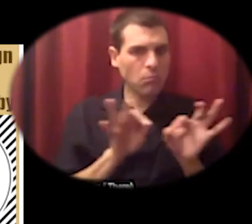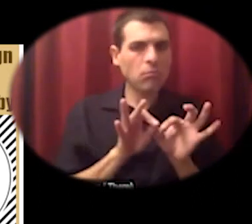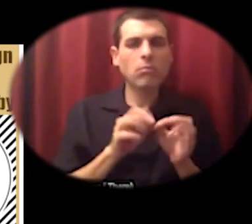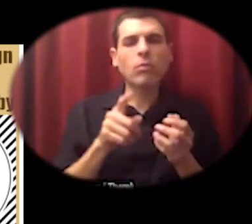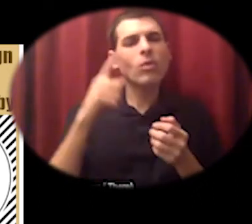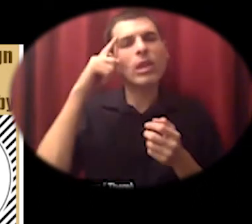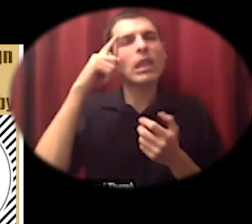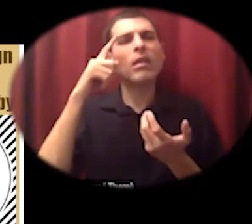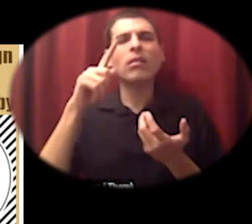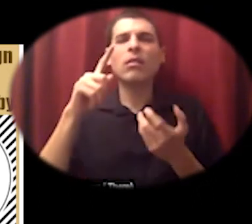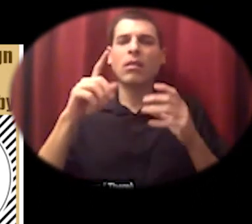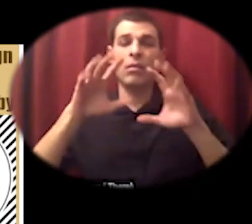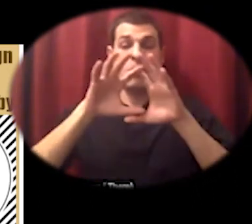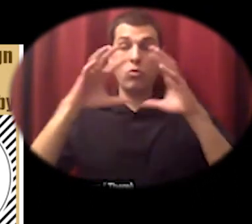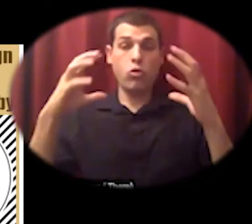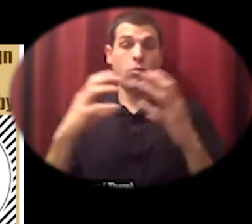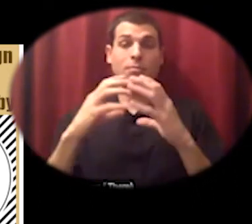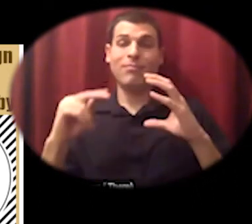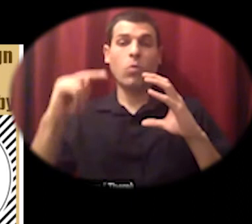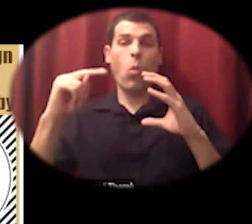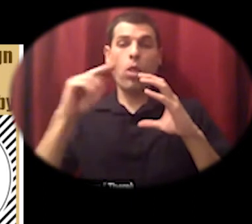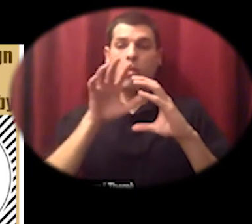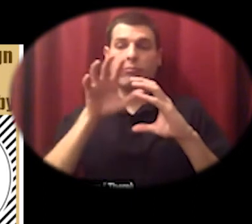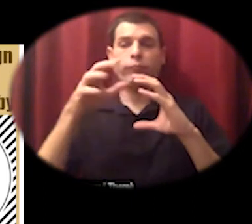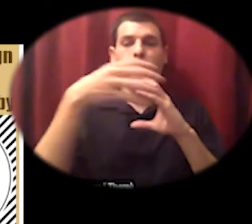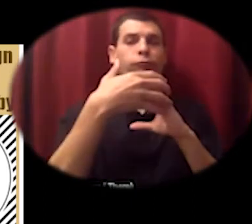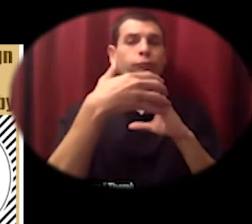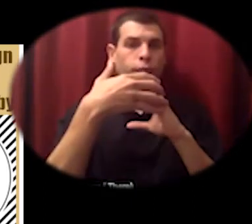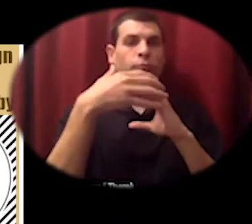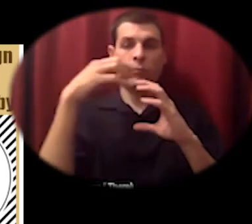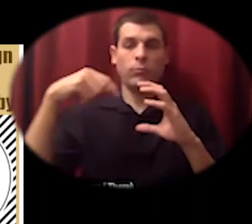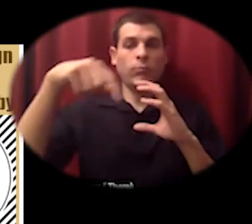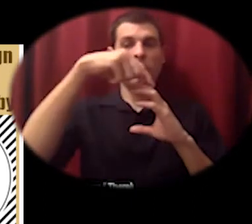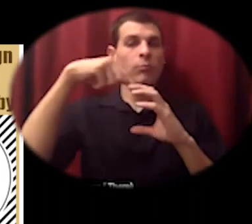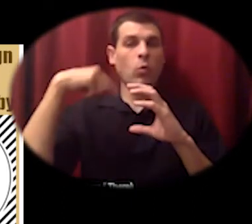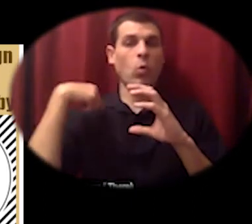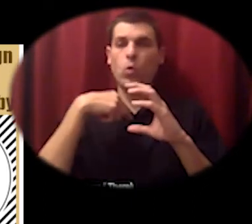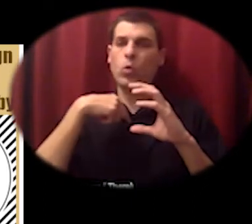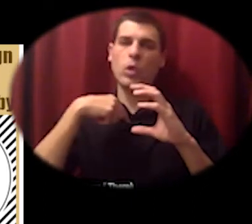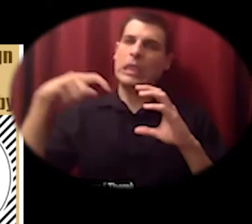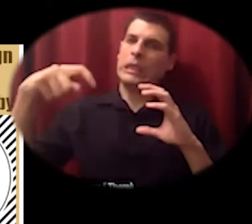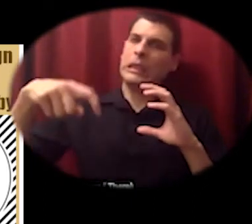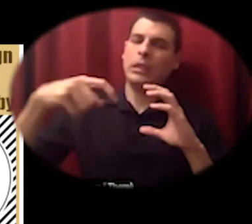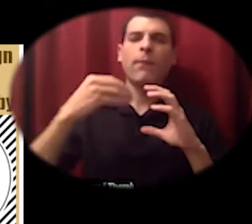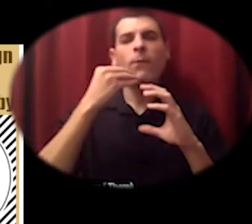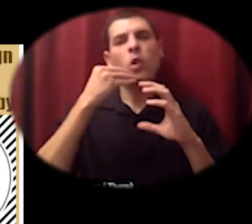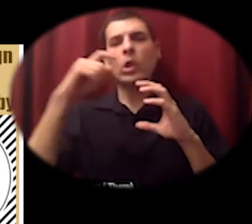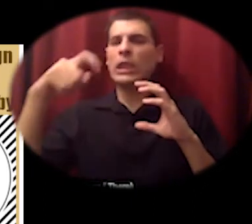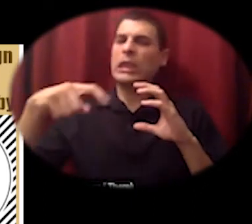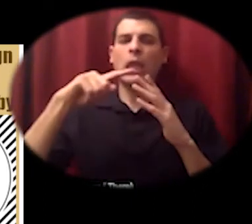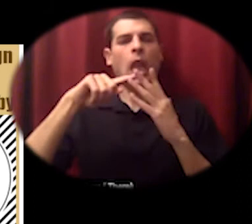hemisphere that the industrial food system serves our needs well i mean doesn't really but 70 of